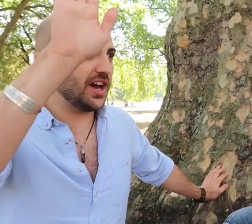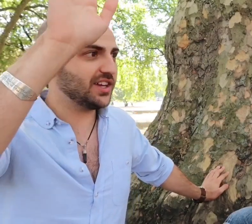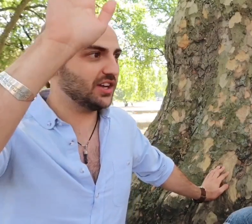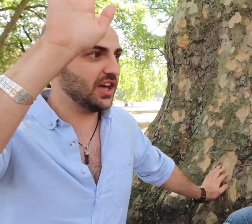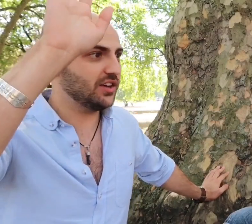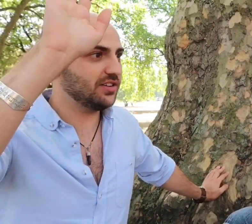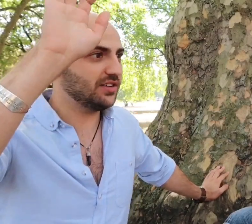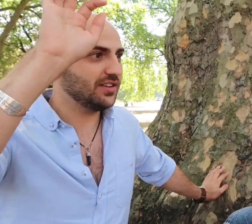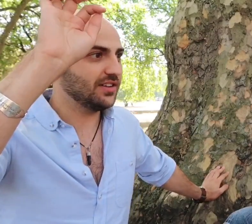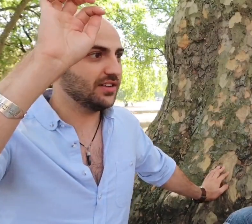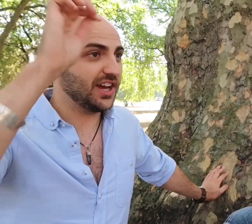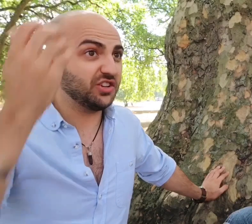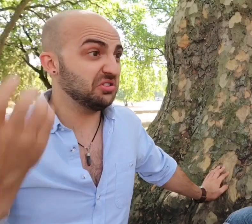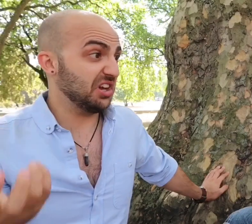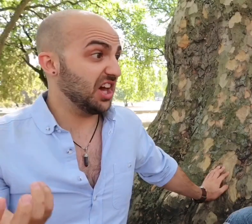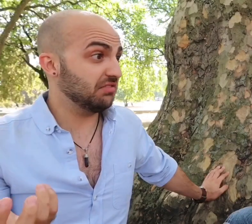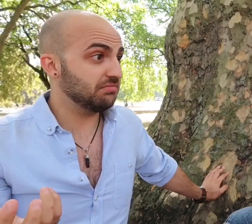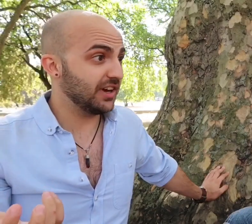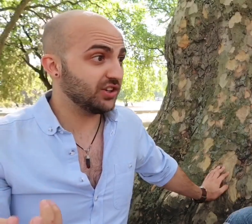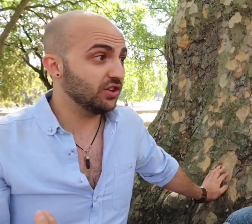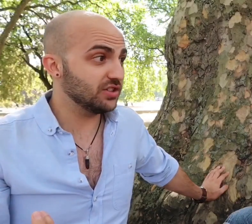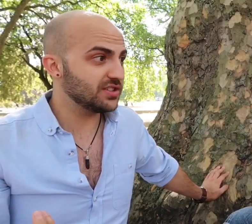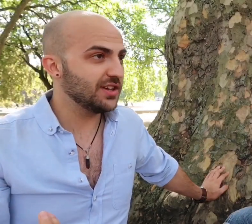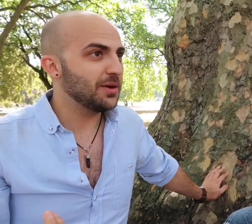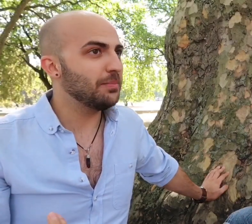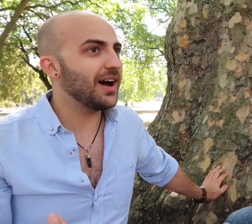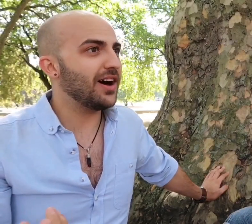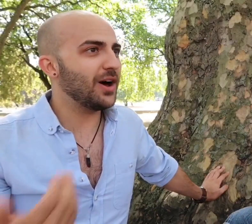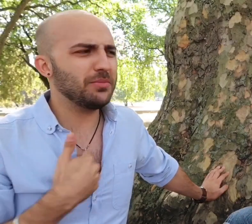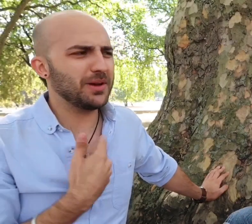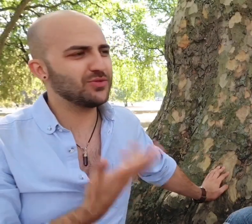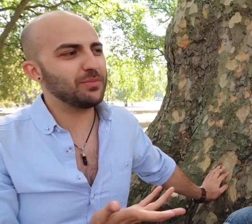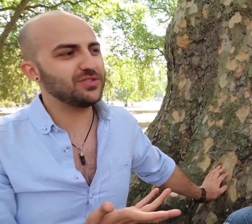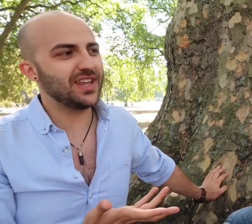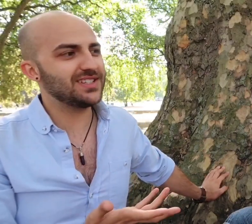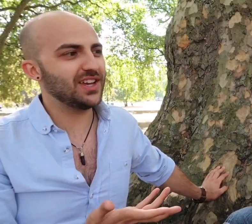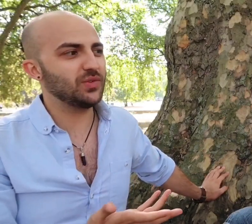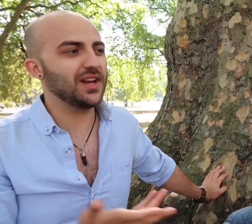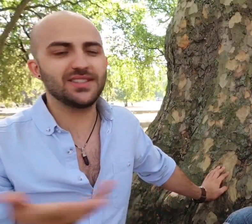I can learn". I could learn, i could but i would be able to represent it as well as